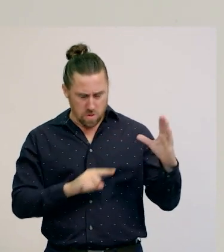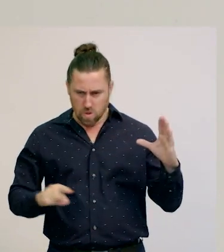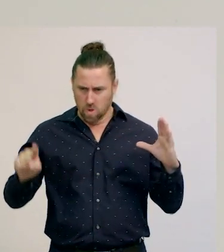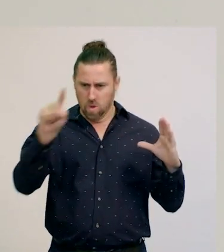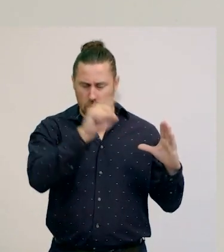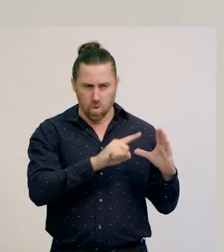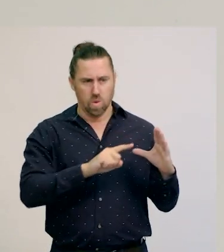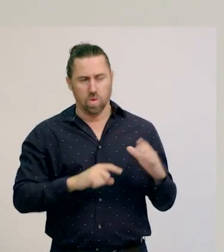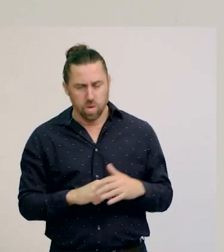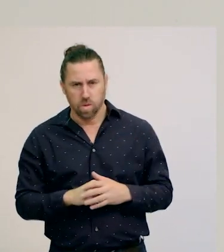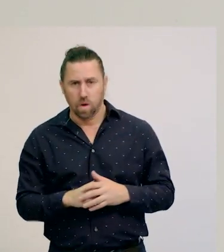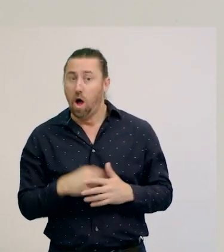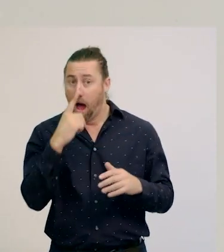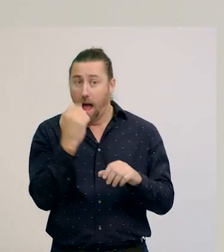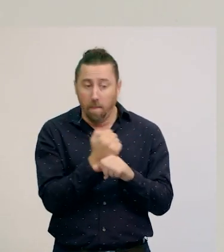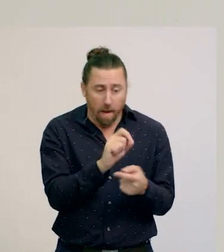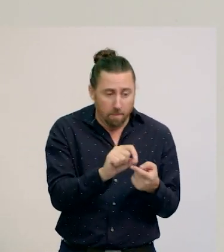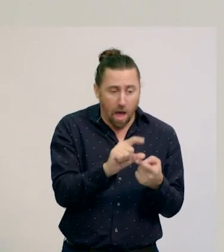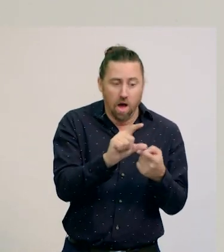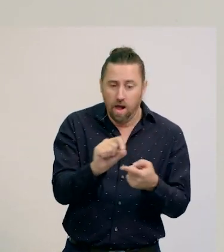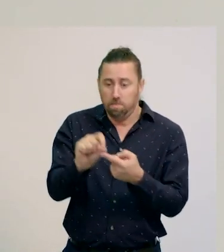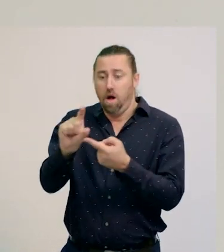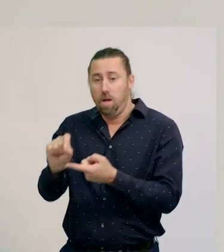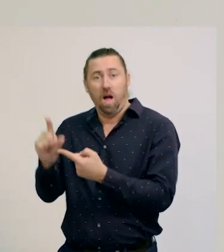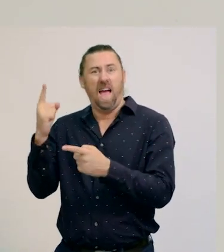I can build piles, to make them easier to count.